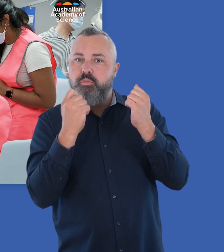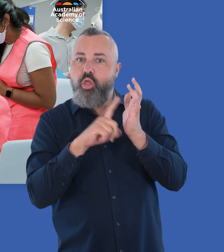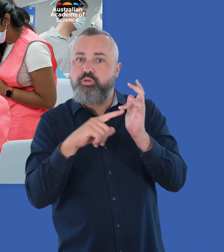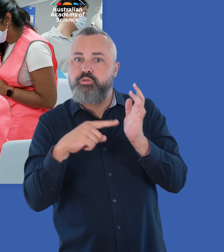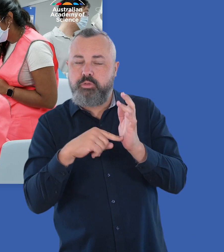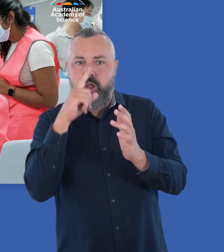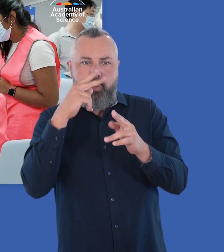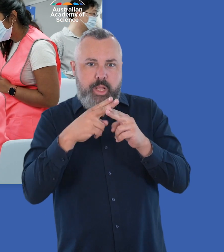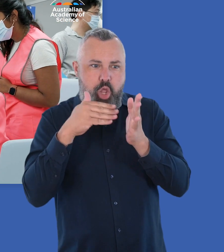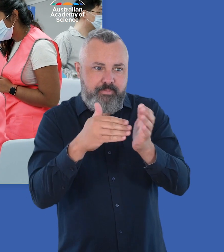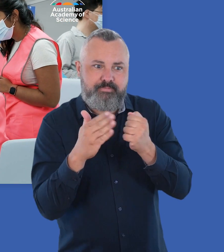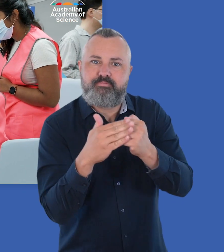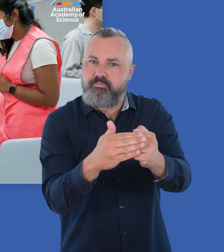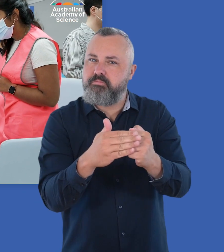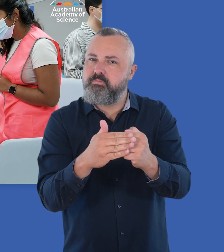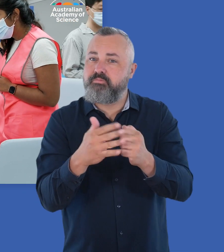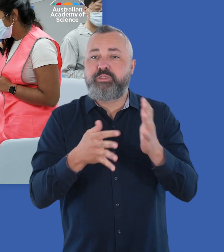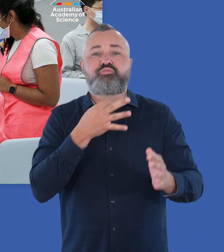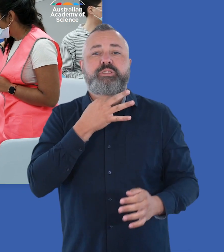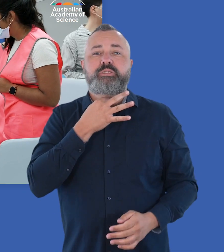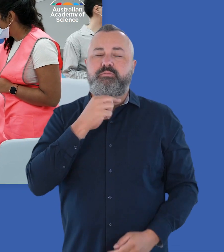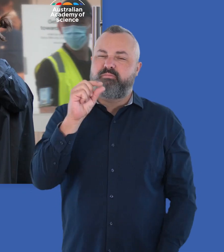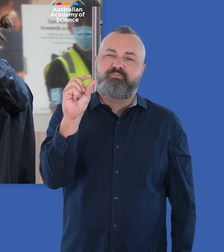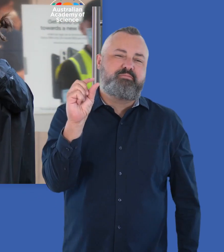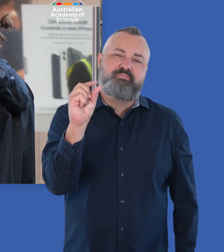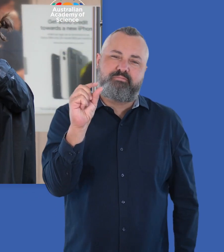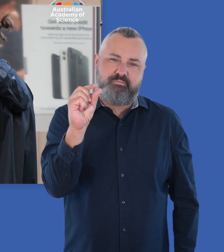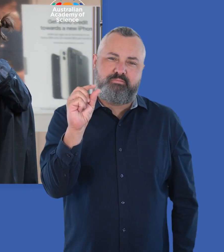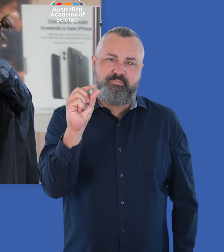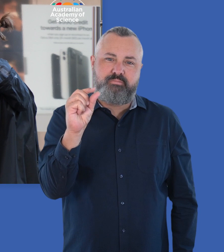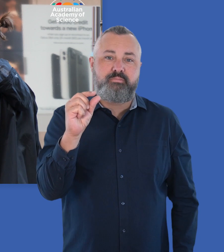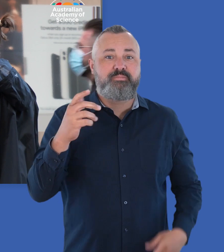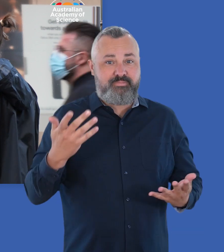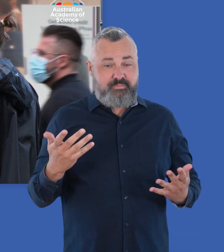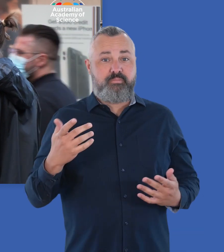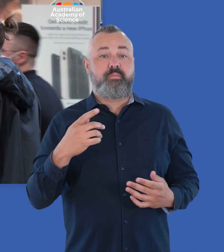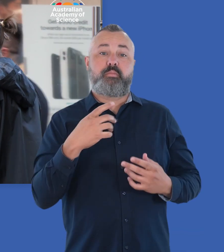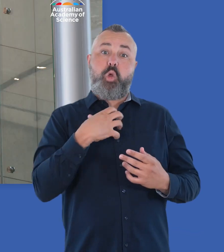It’s now easier to diagnose and treat. The risk of complications from the vaccine